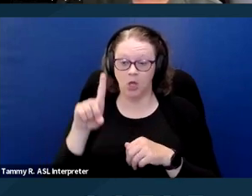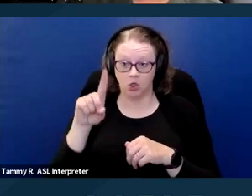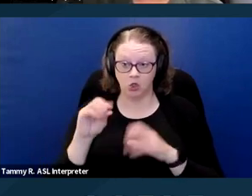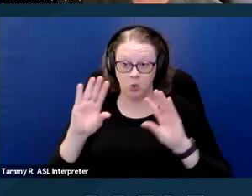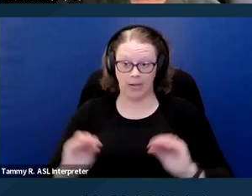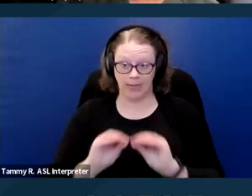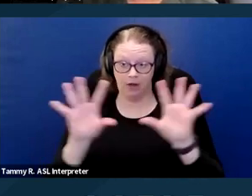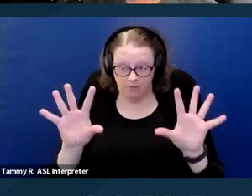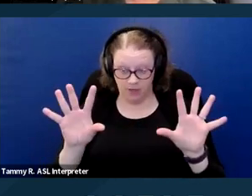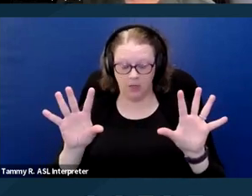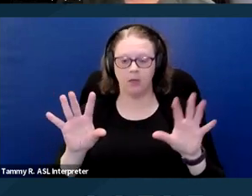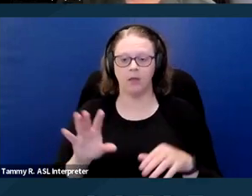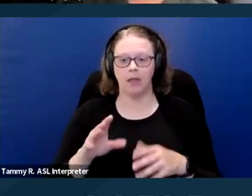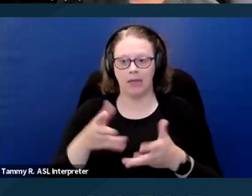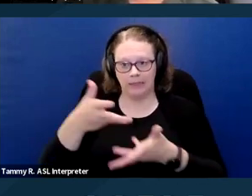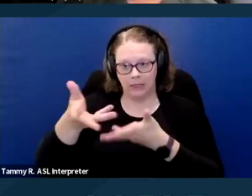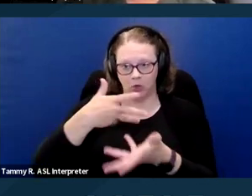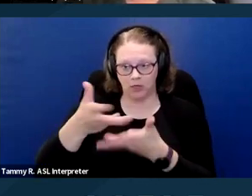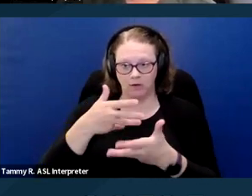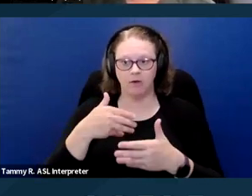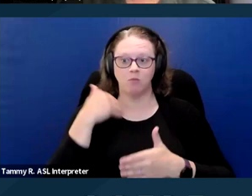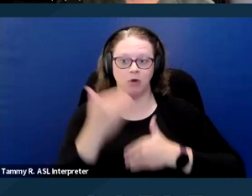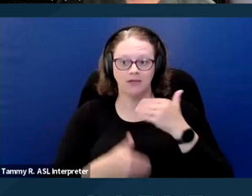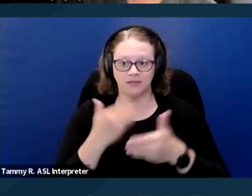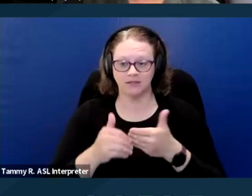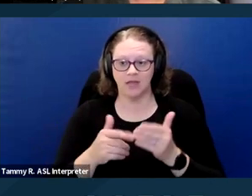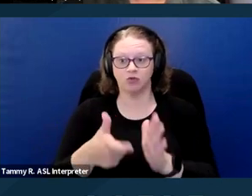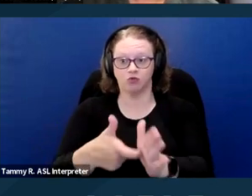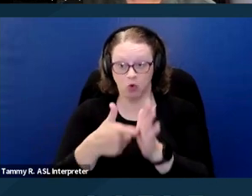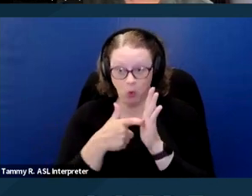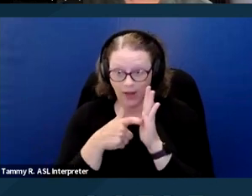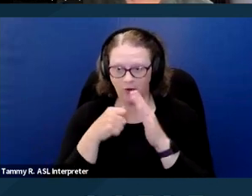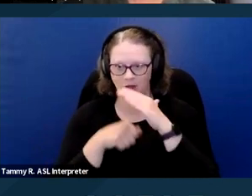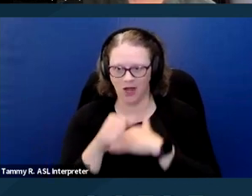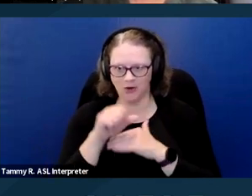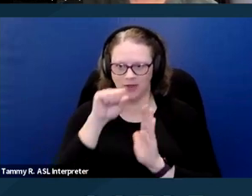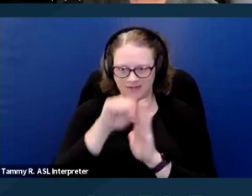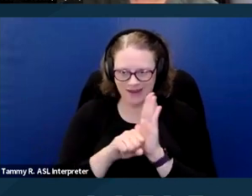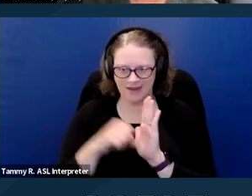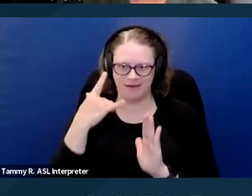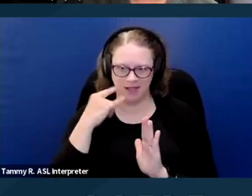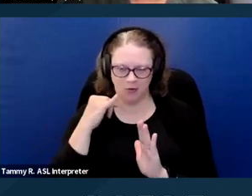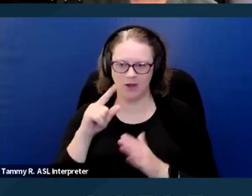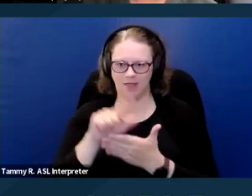that a interactive process is required under state law. So a housing provider must engage